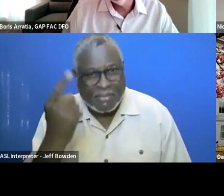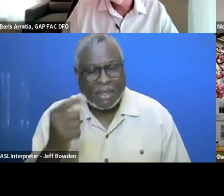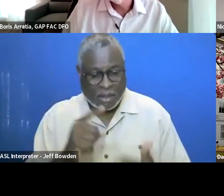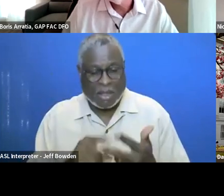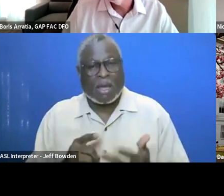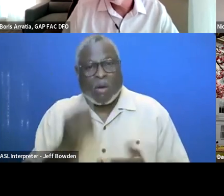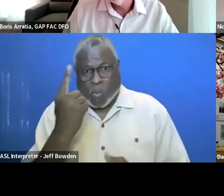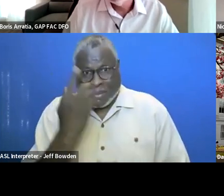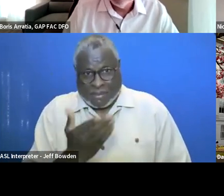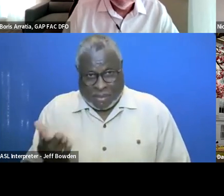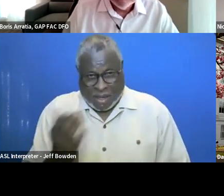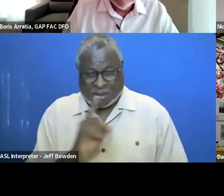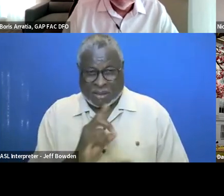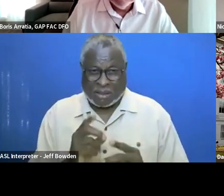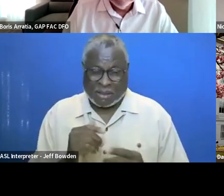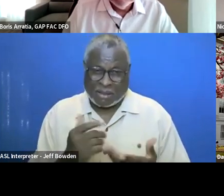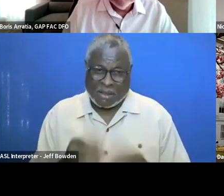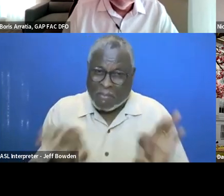One thing that is key for any type